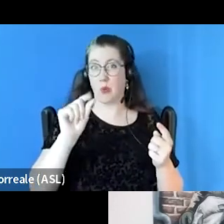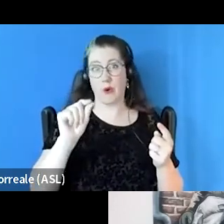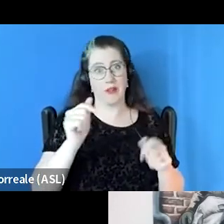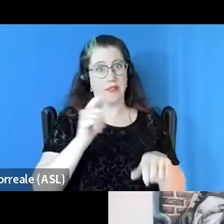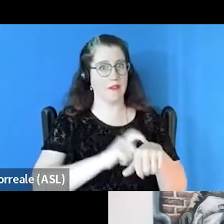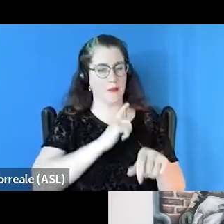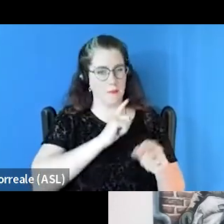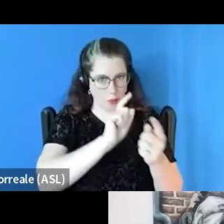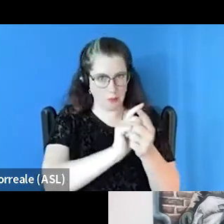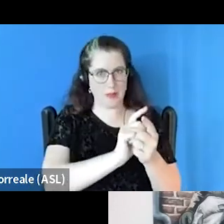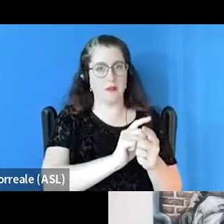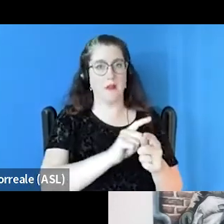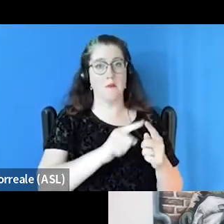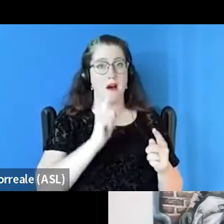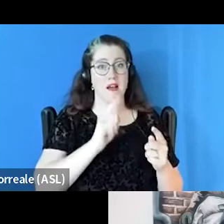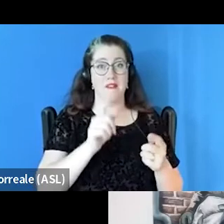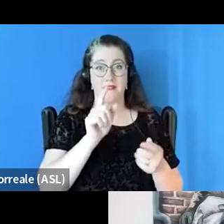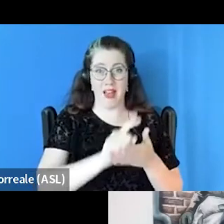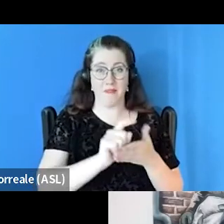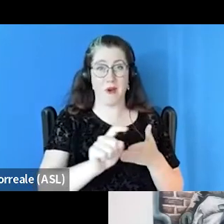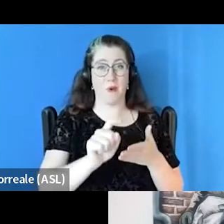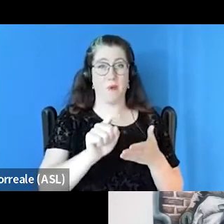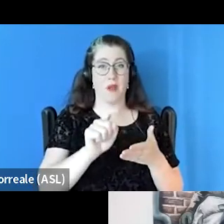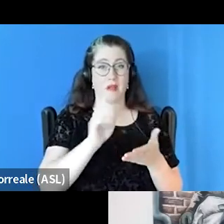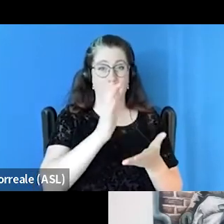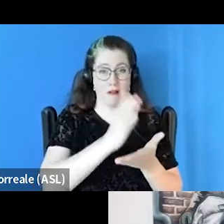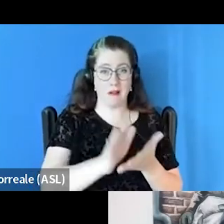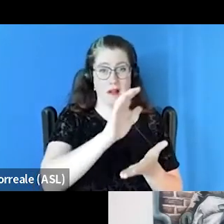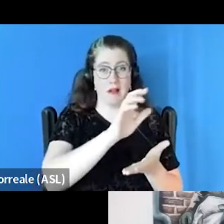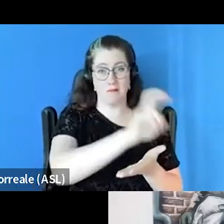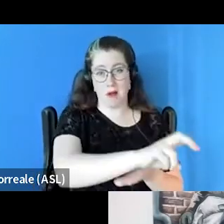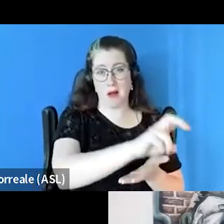But if they're moved every week, that process starts over every week.